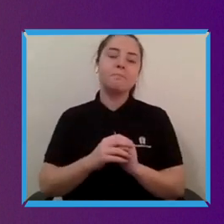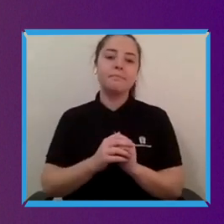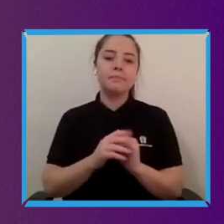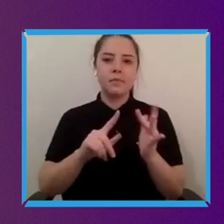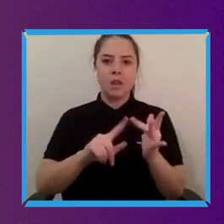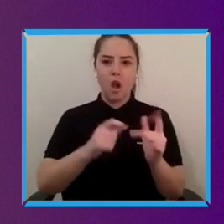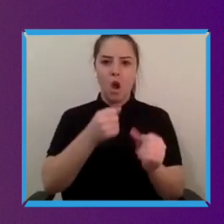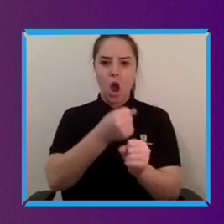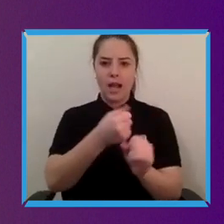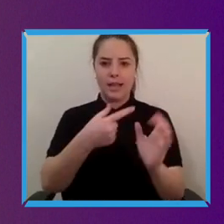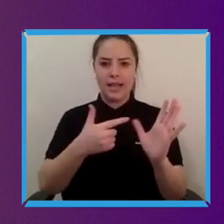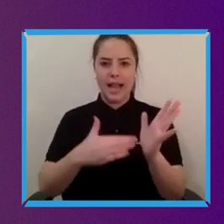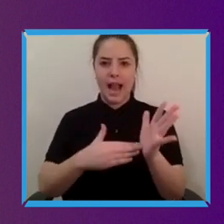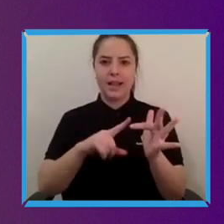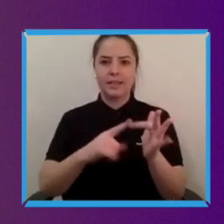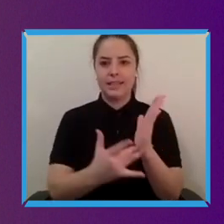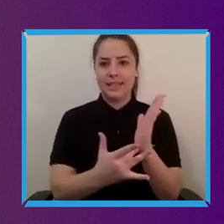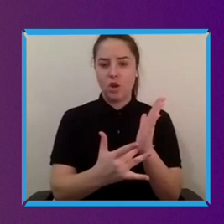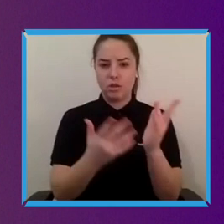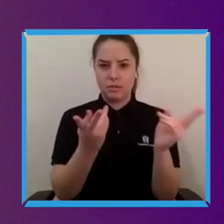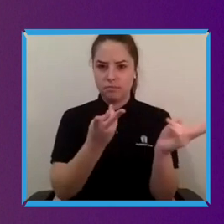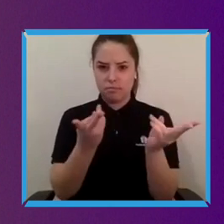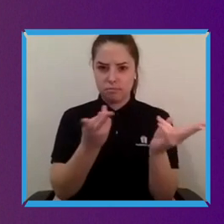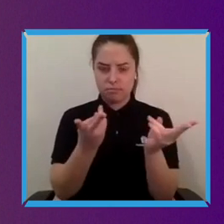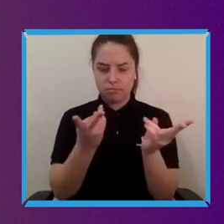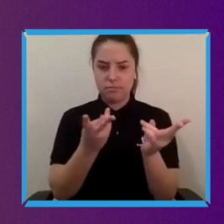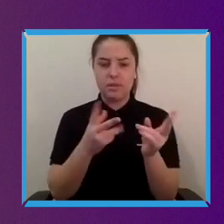technology, things like voice to text and text to voice,